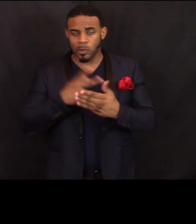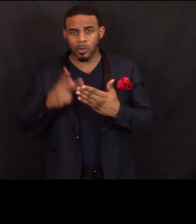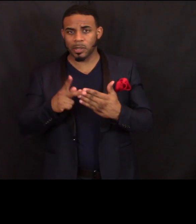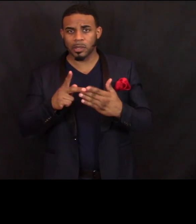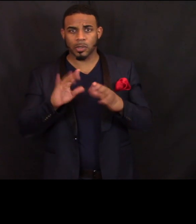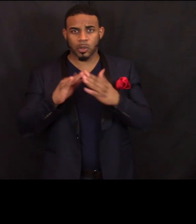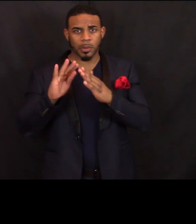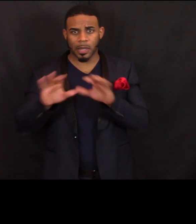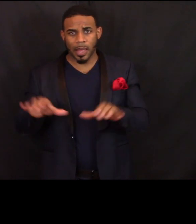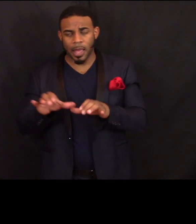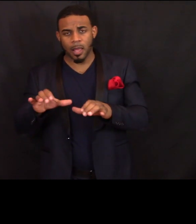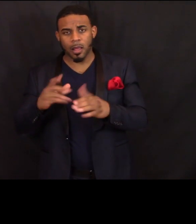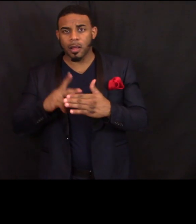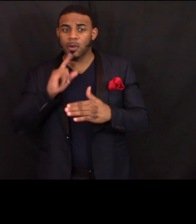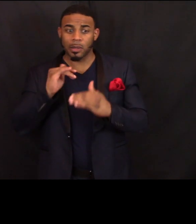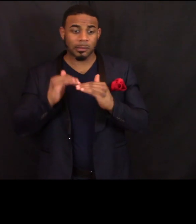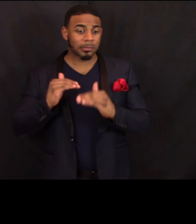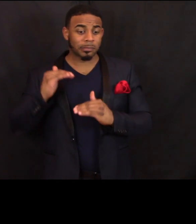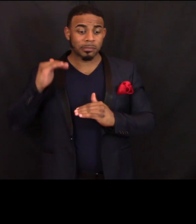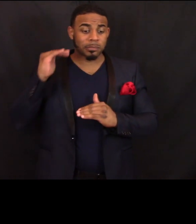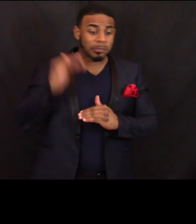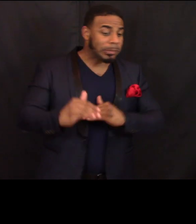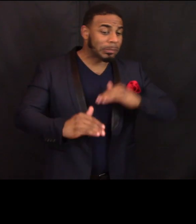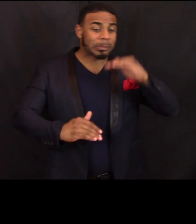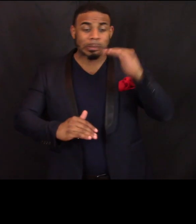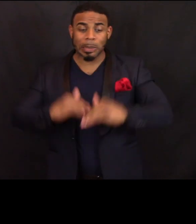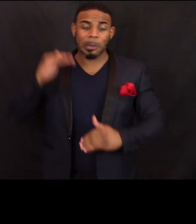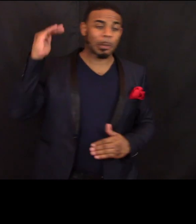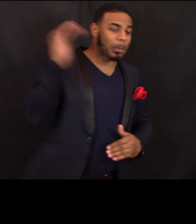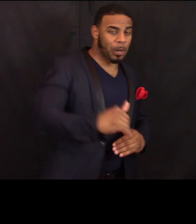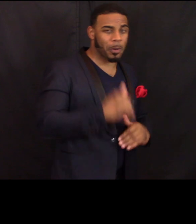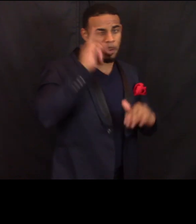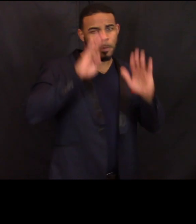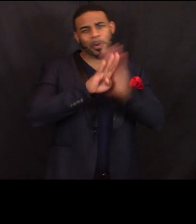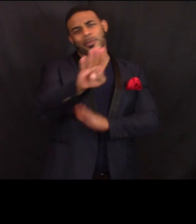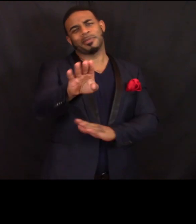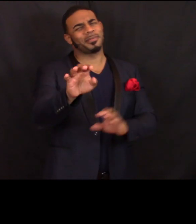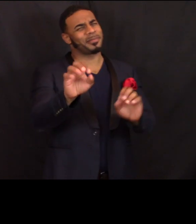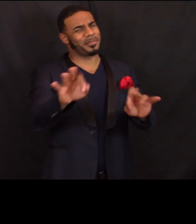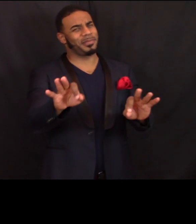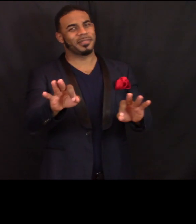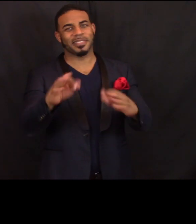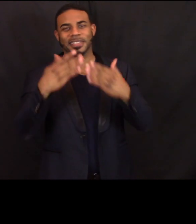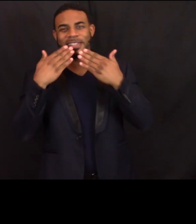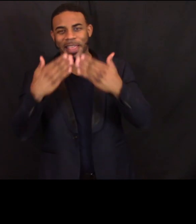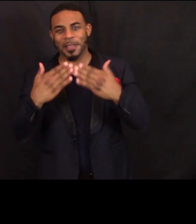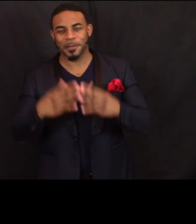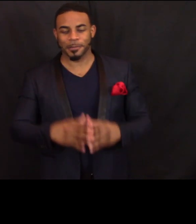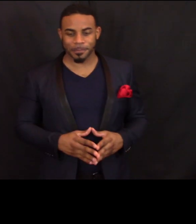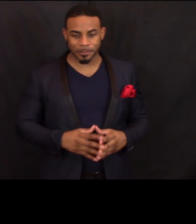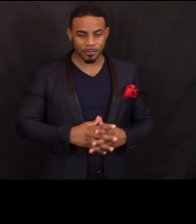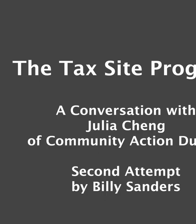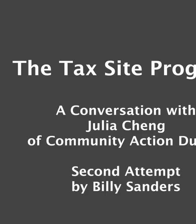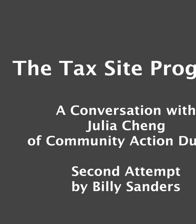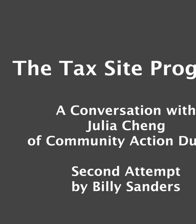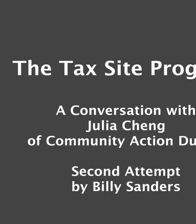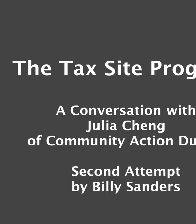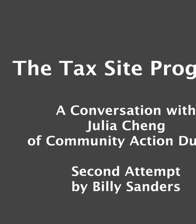you're maybe taking two and a half to three steps ahead. Thank you. Hi.